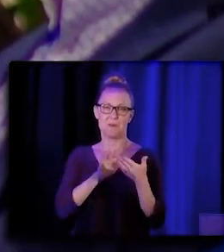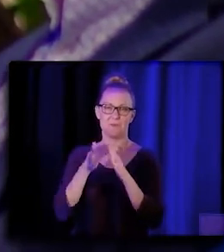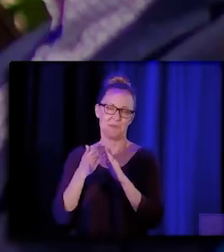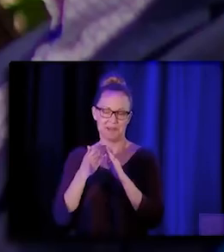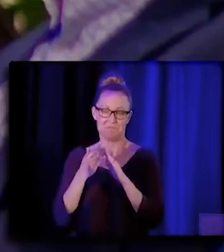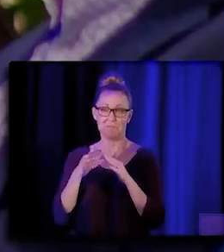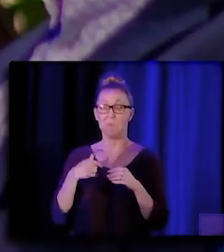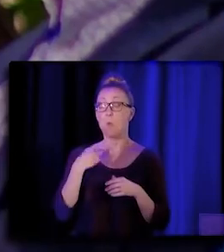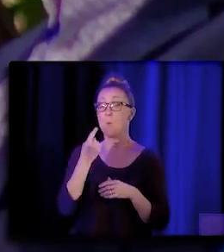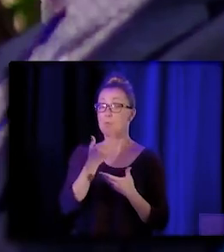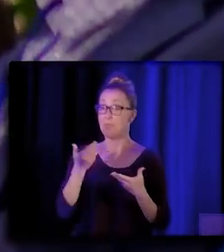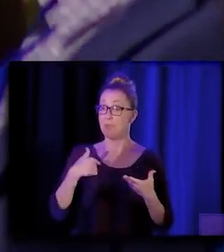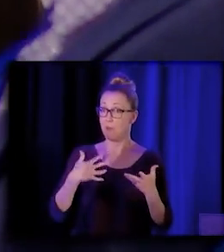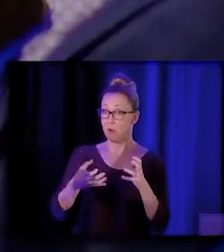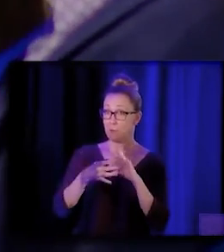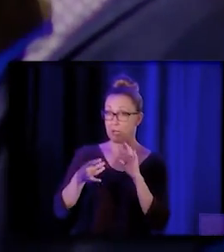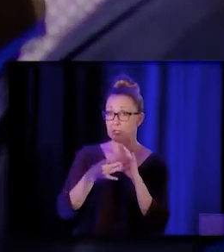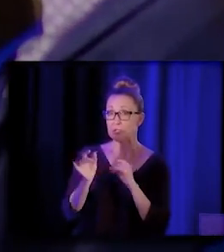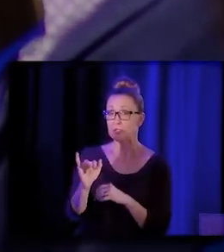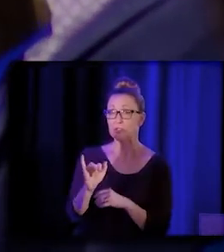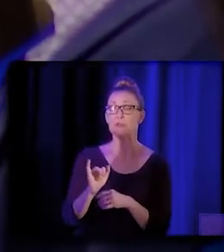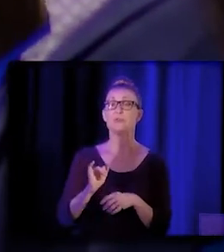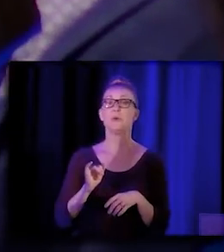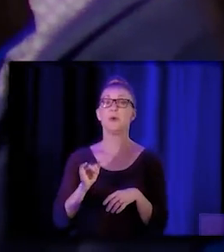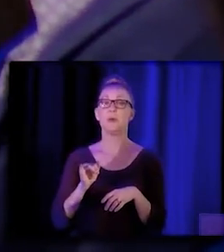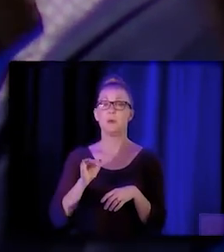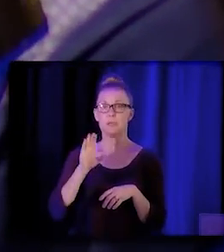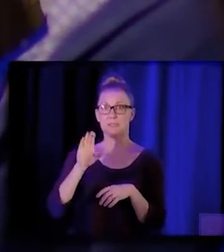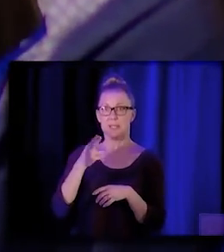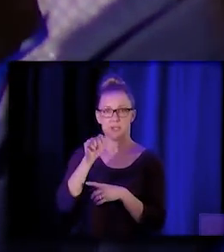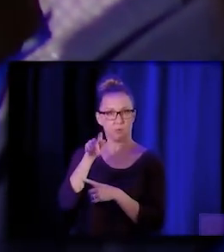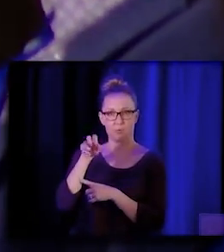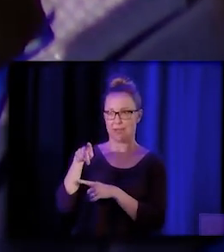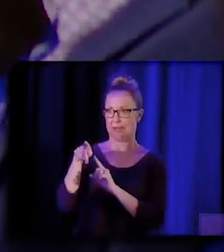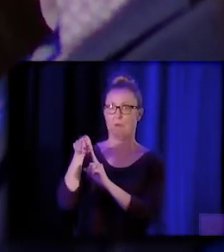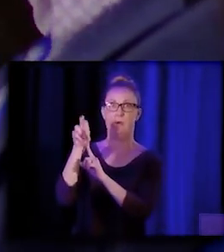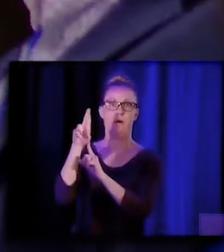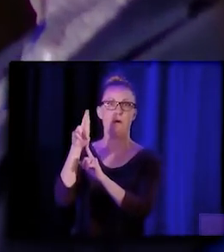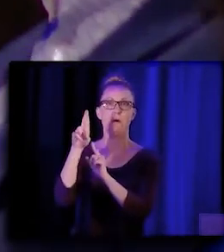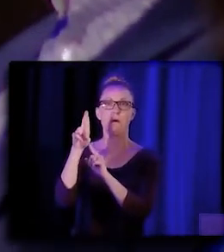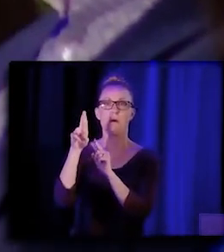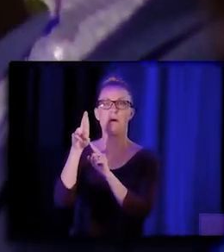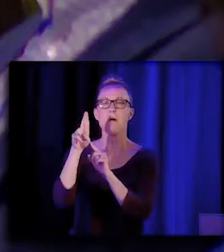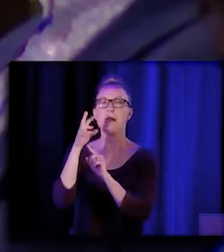and mention is that CHW/P/R, they're experts. So we know that they're experts.